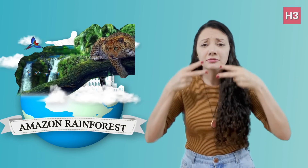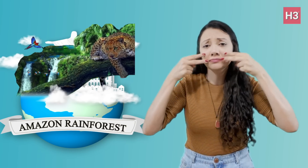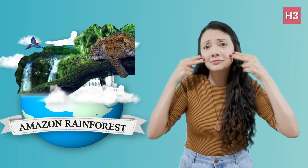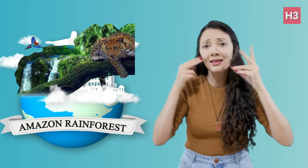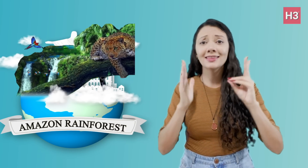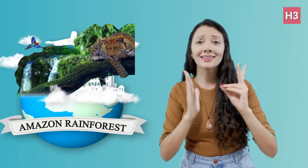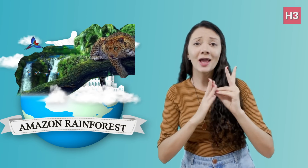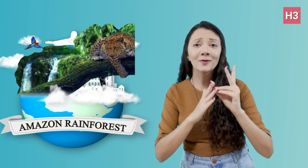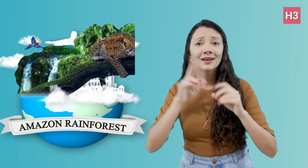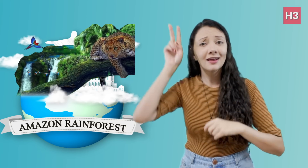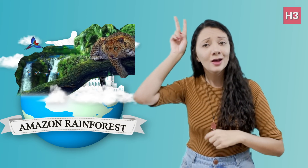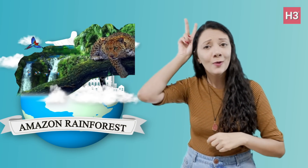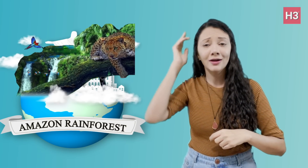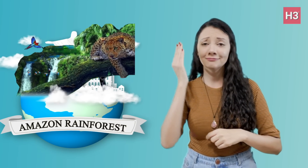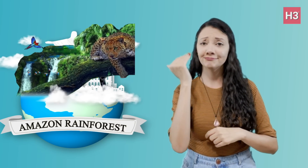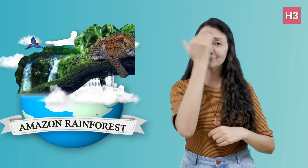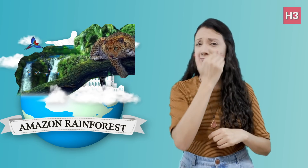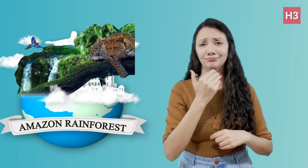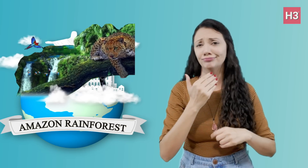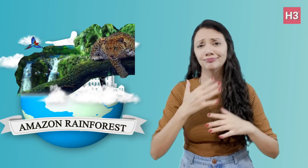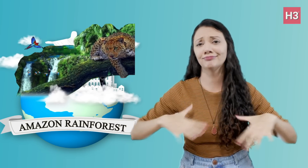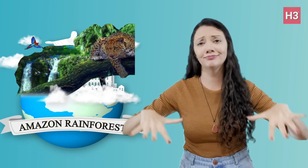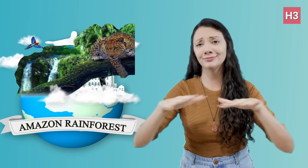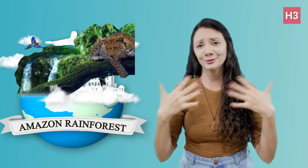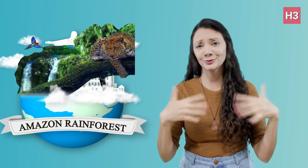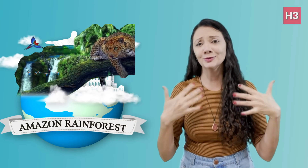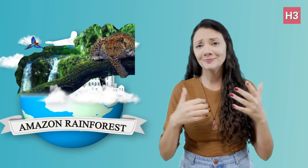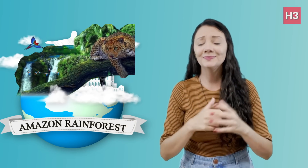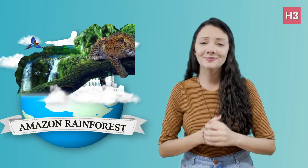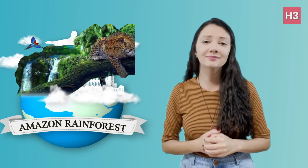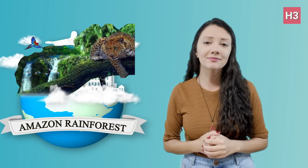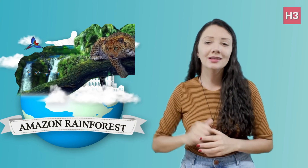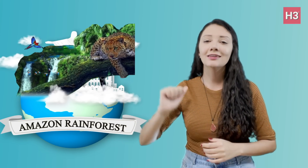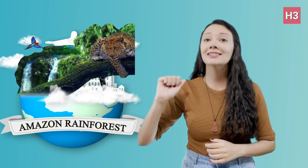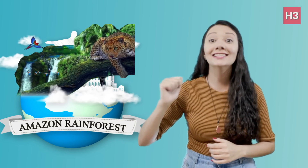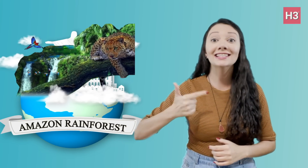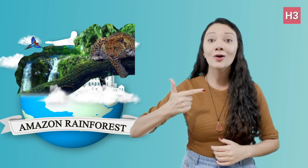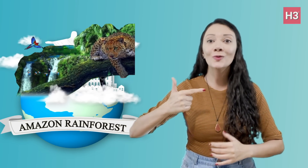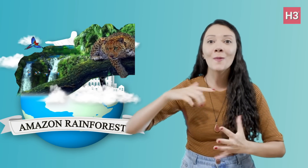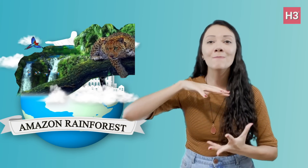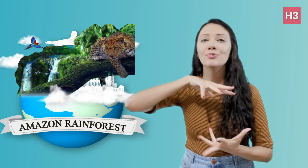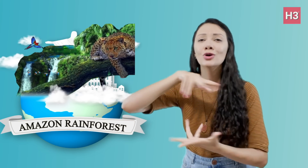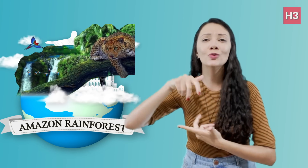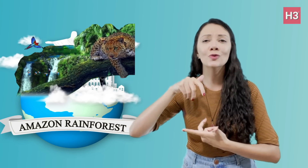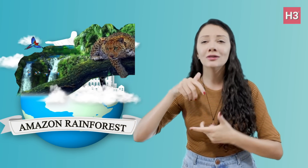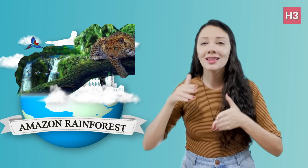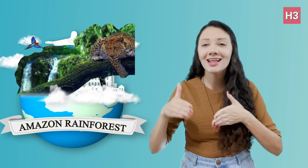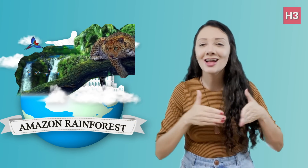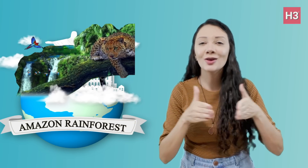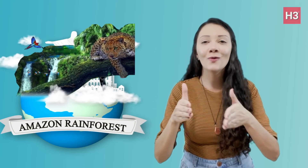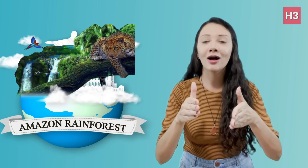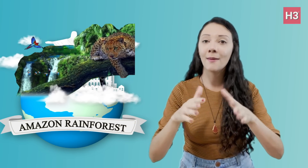The second longest river in the world